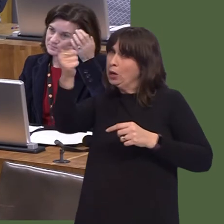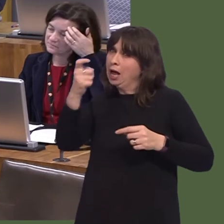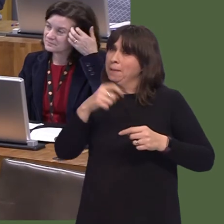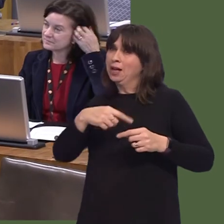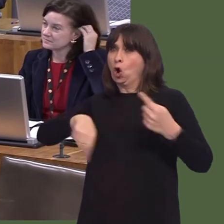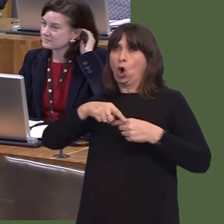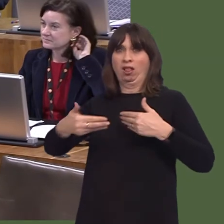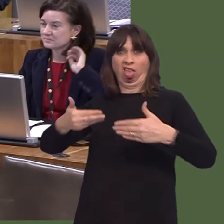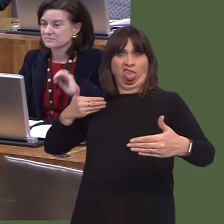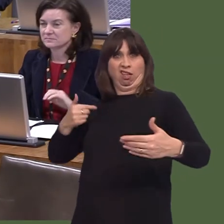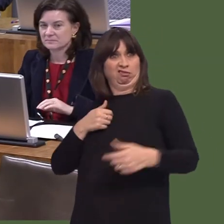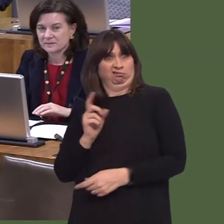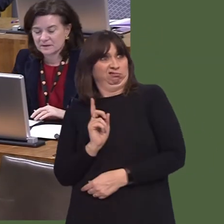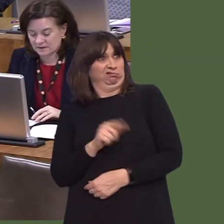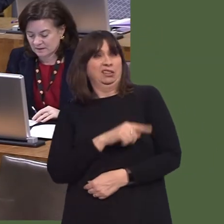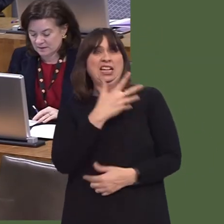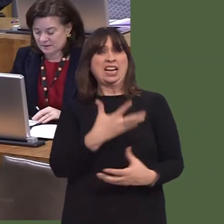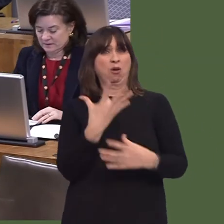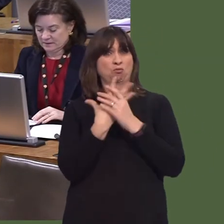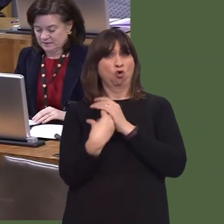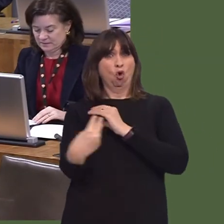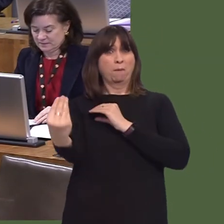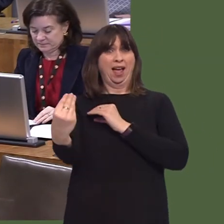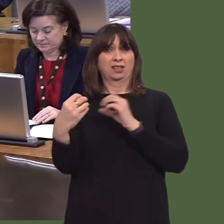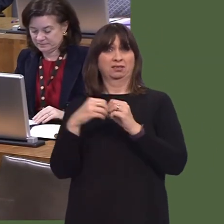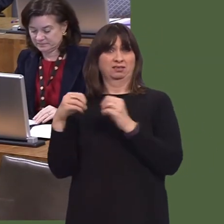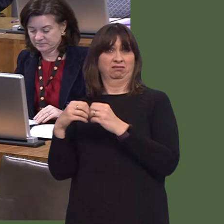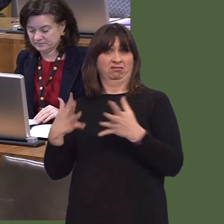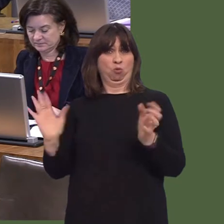The Welsh Labour Government has repeatedly asserted that, for the Welsh economy to grow,